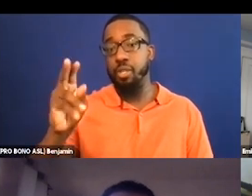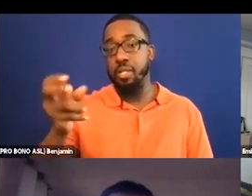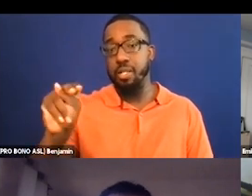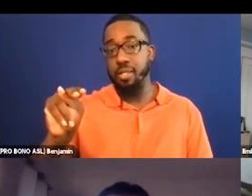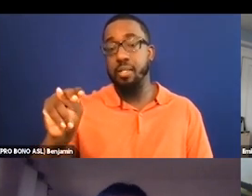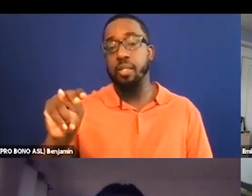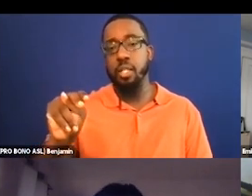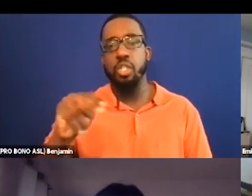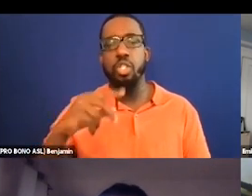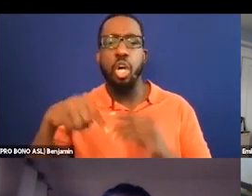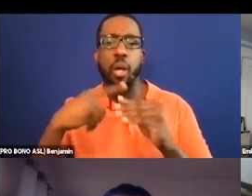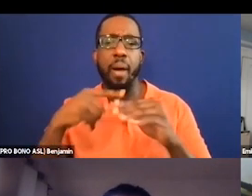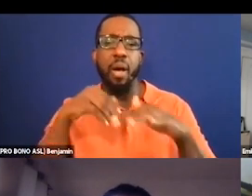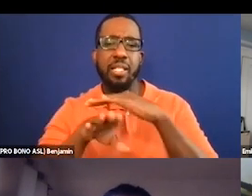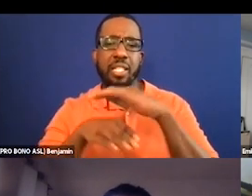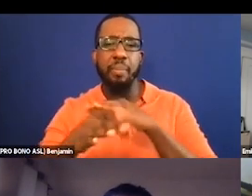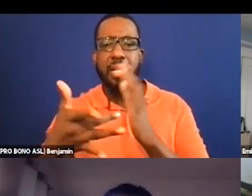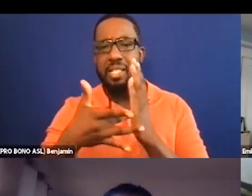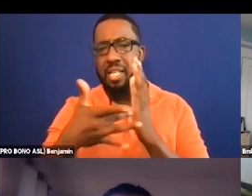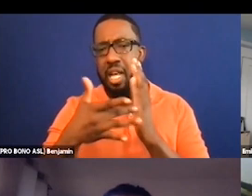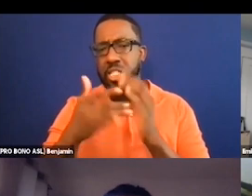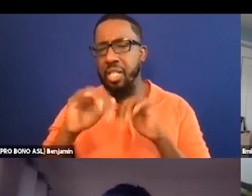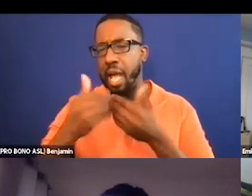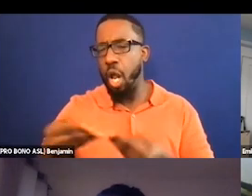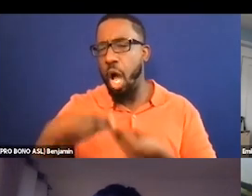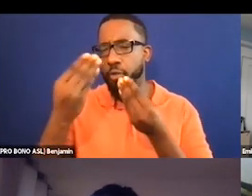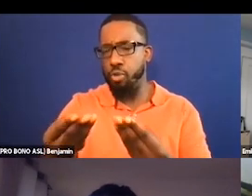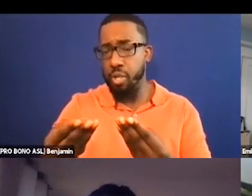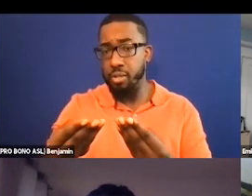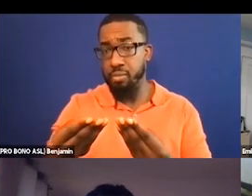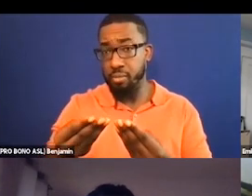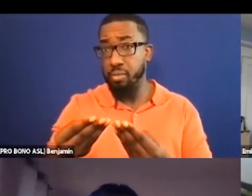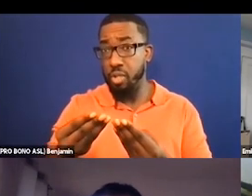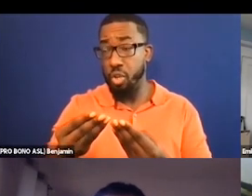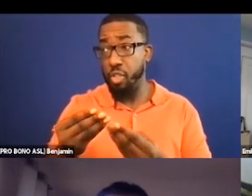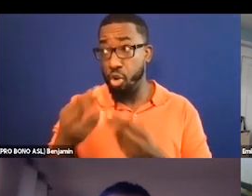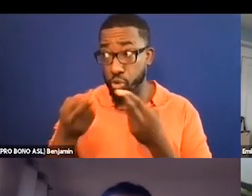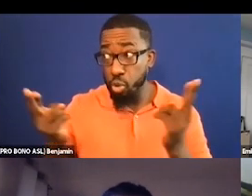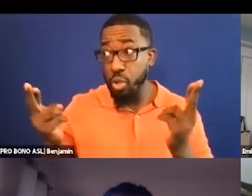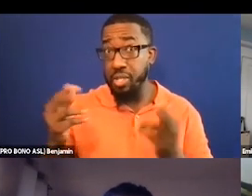technology or to offer it. So other resources to afford technologies to make their